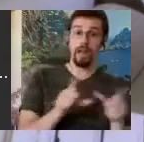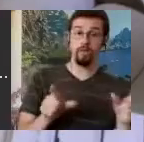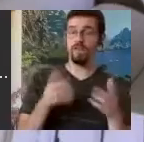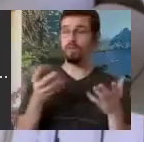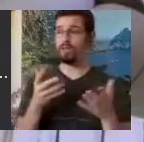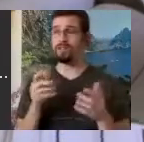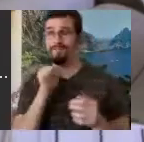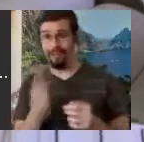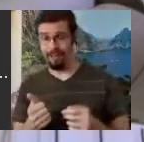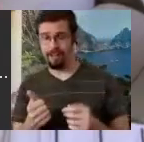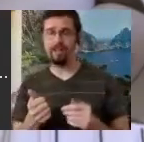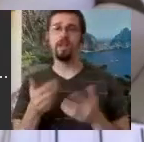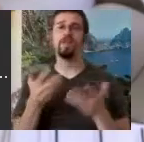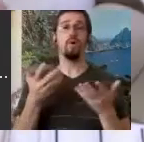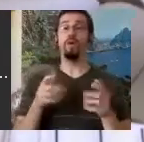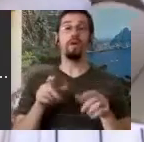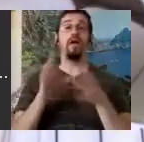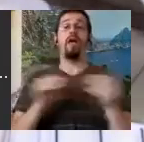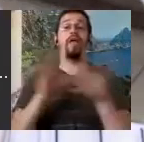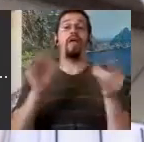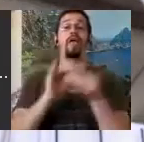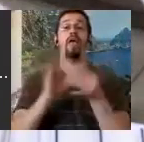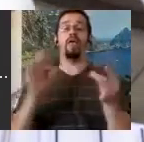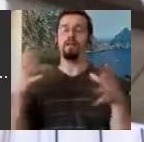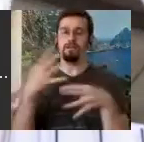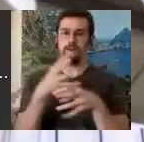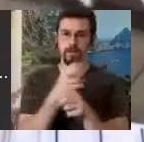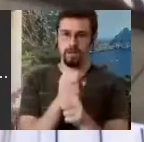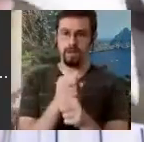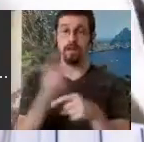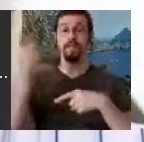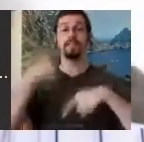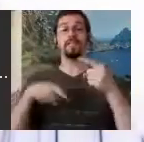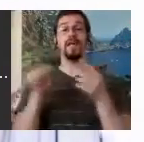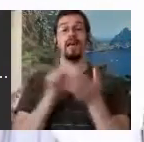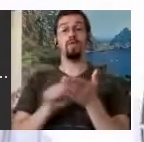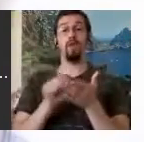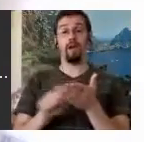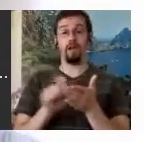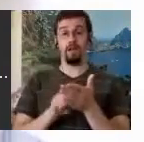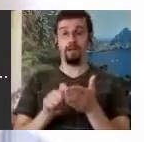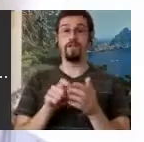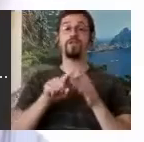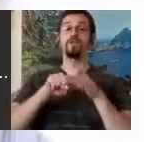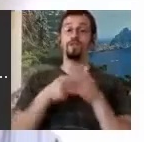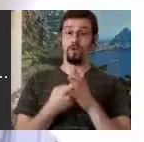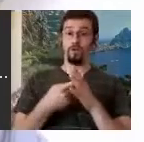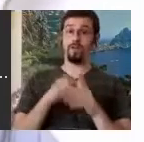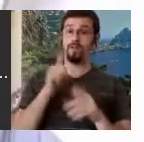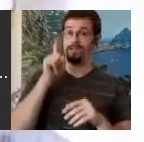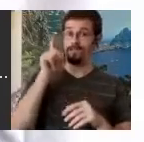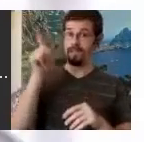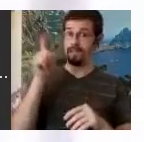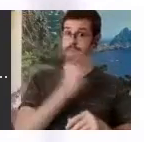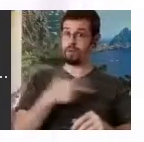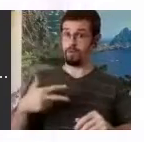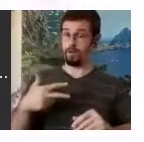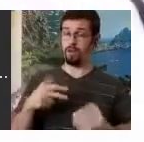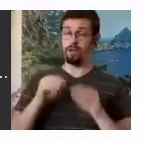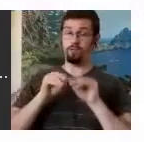short, SignWriting evolved in Denmark, mind you. We ended up coming back to